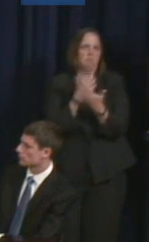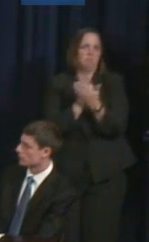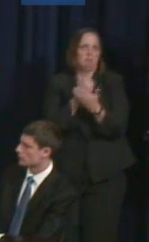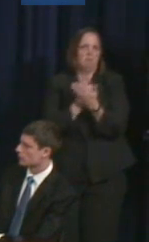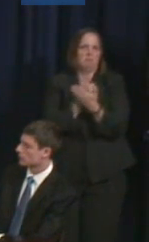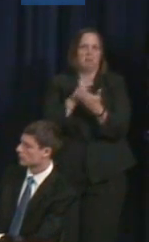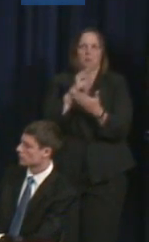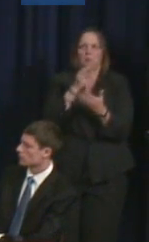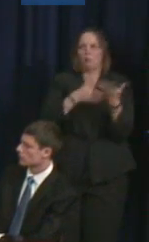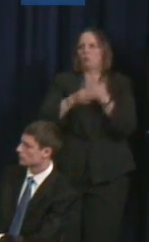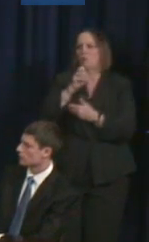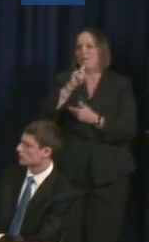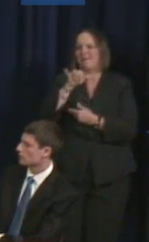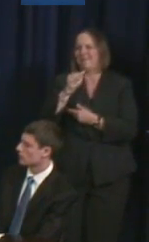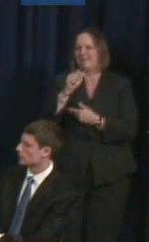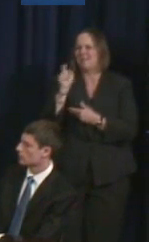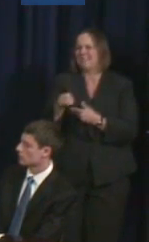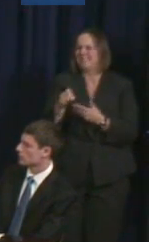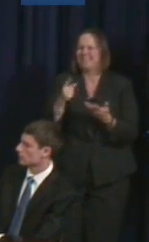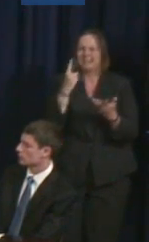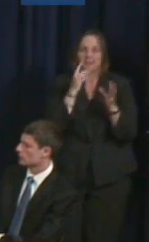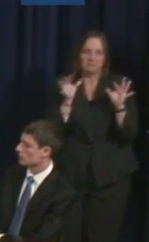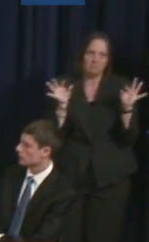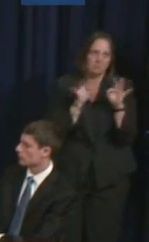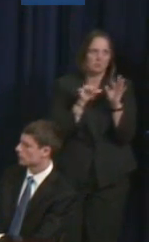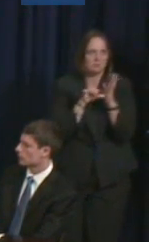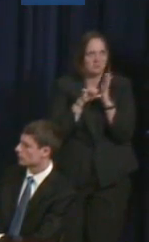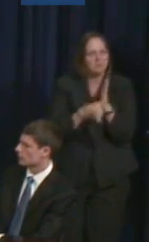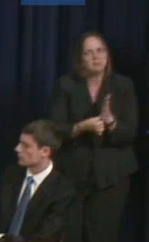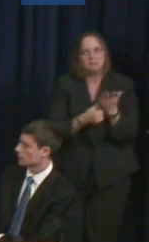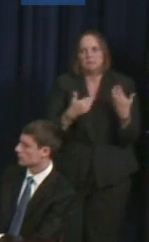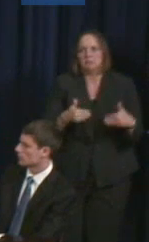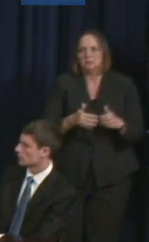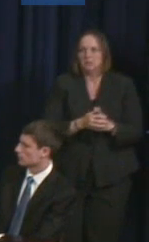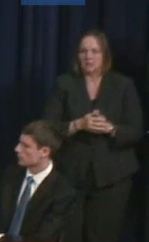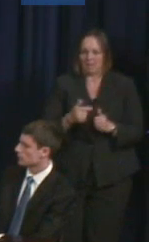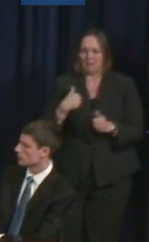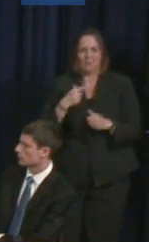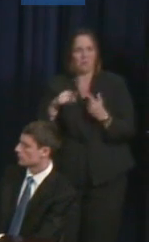The really, the whole thing, I mean the work with the Virginia Autism Project and things like that, where things I was always doing.